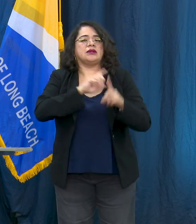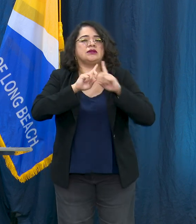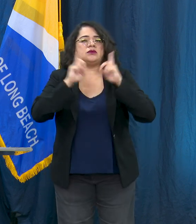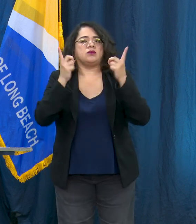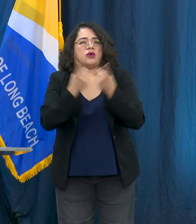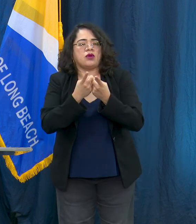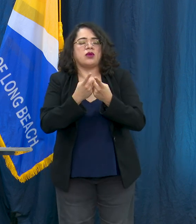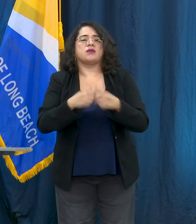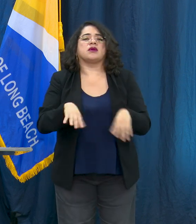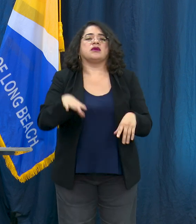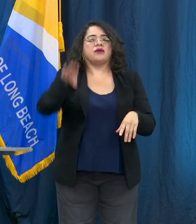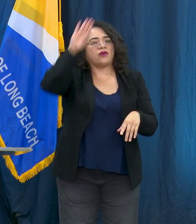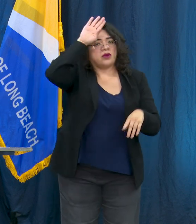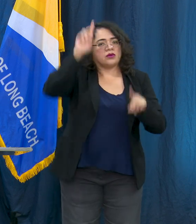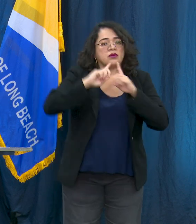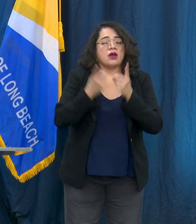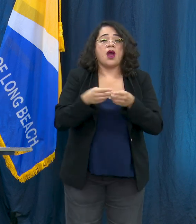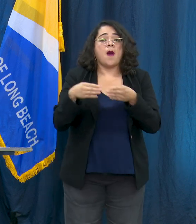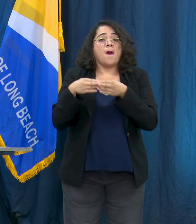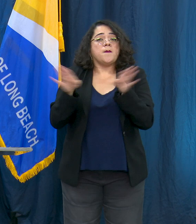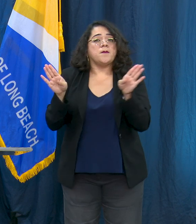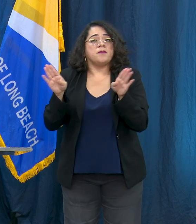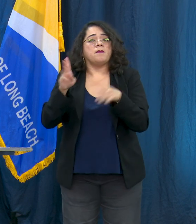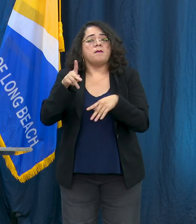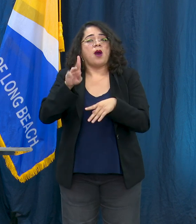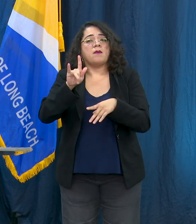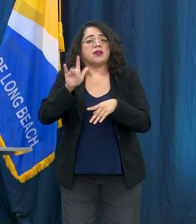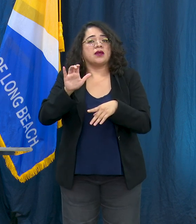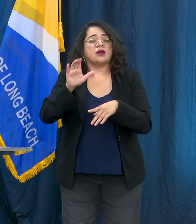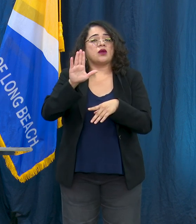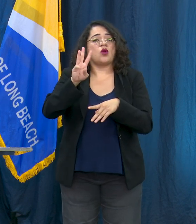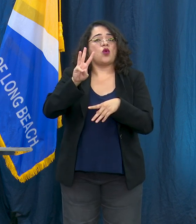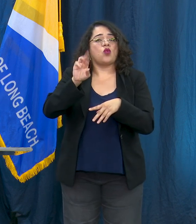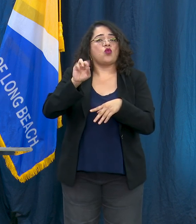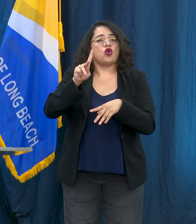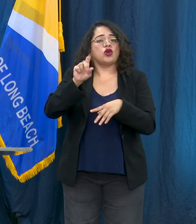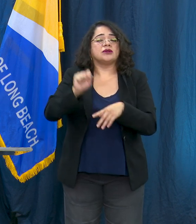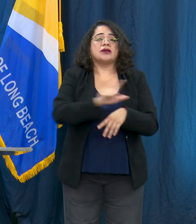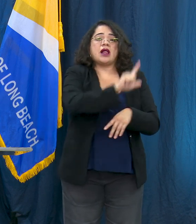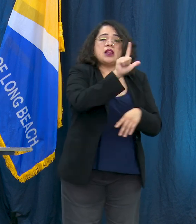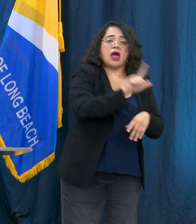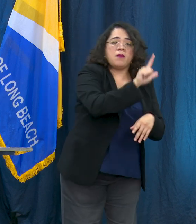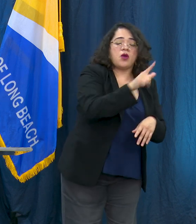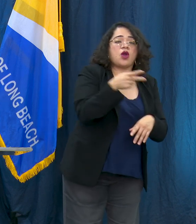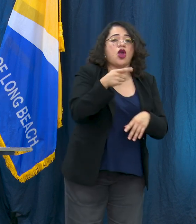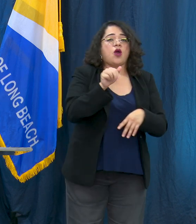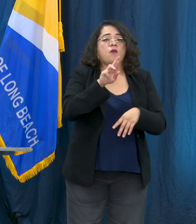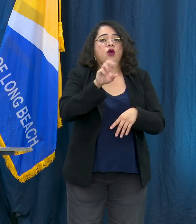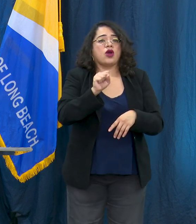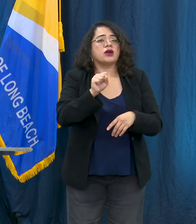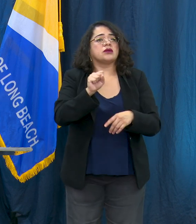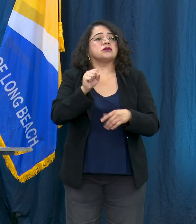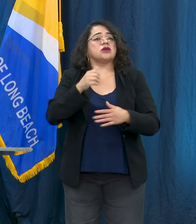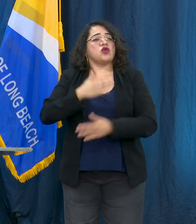Public Works, our Development Services, the Library, and Parks Recreation and Marine, and the City Attorney's Office. We work